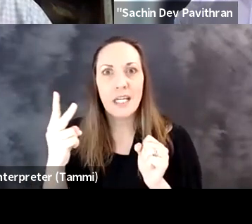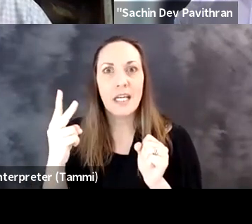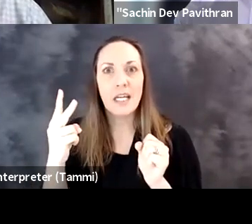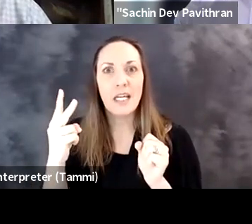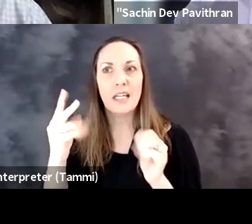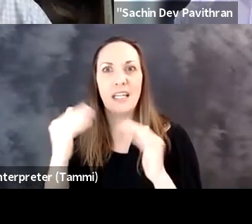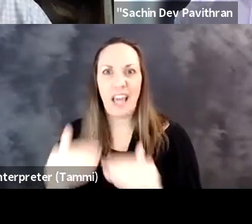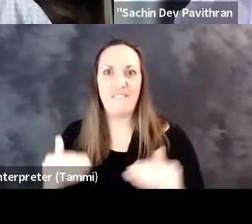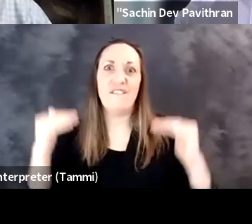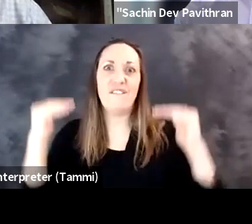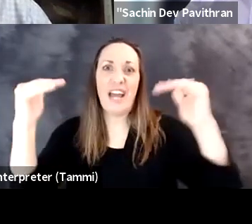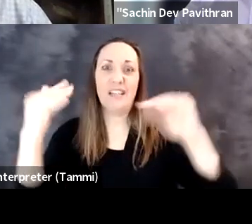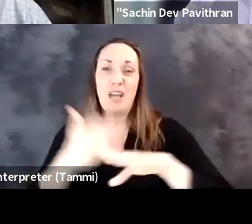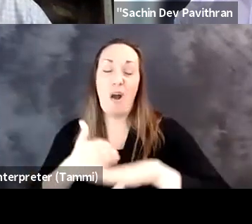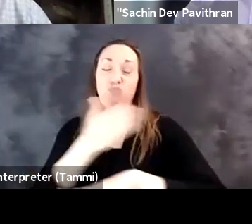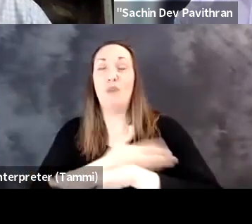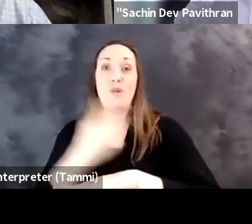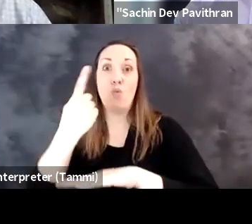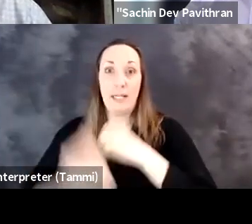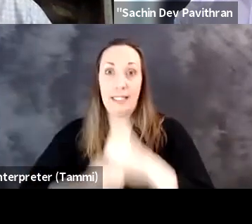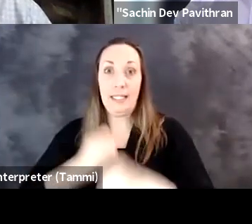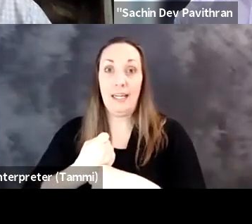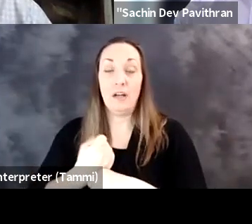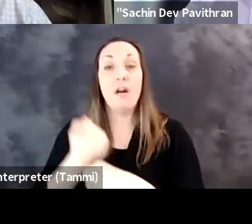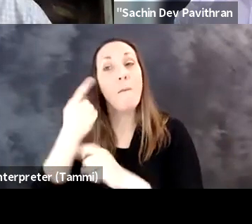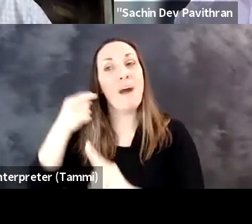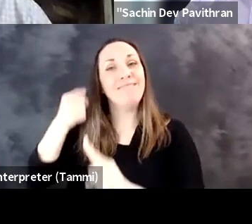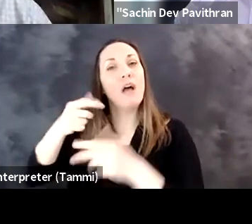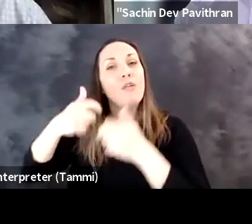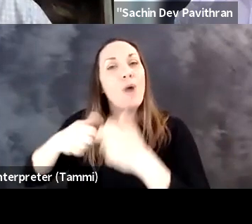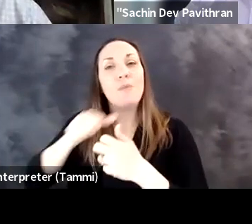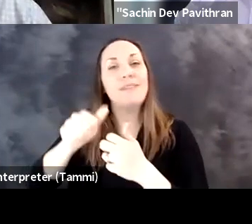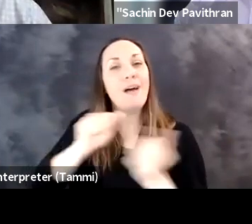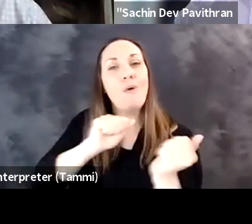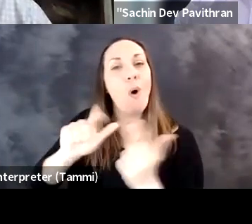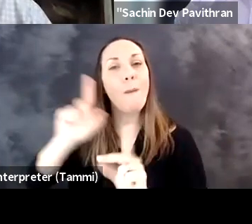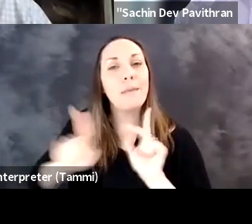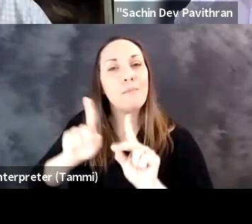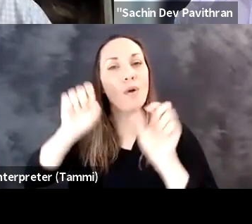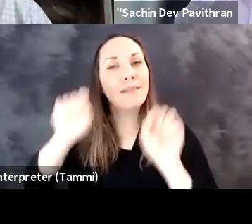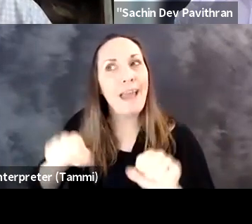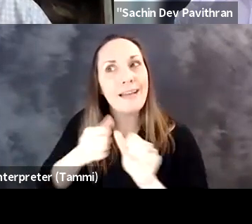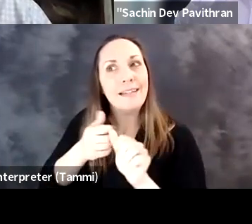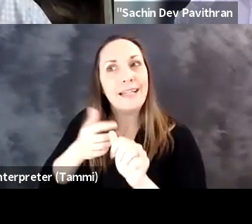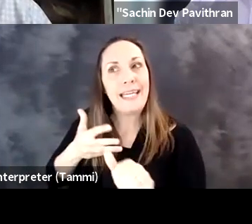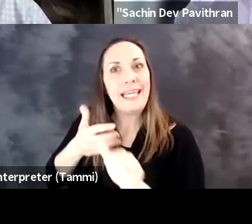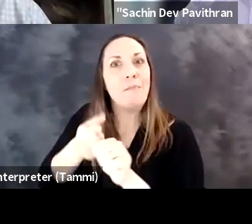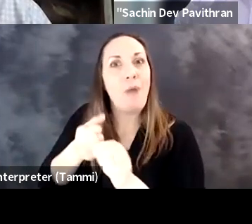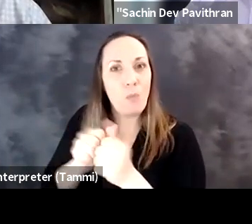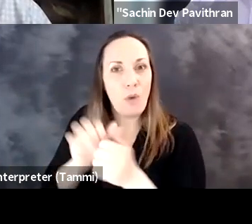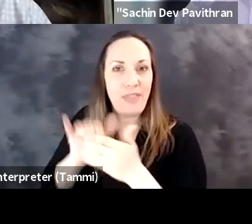the last year, it's almost -- it's amazing to see the advancement in one year.